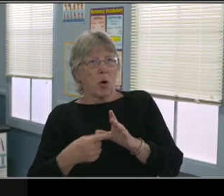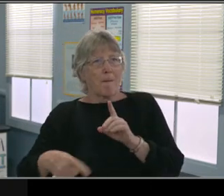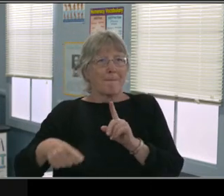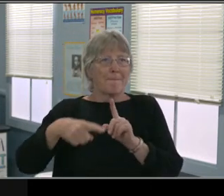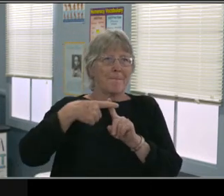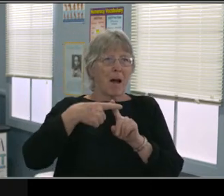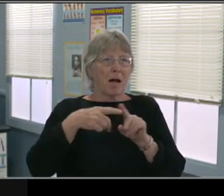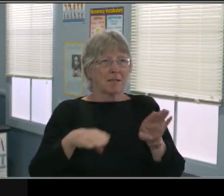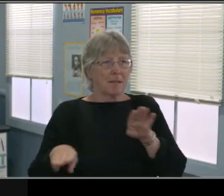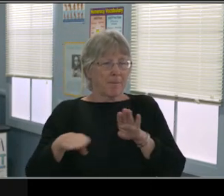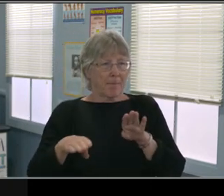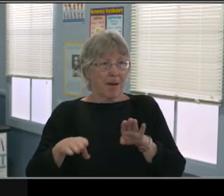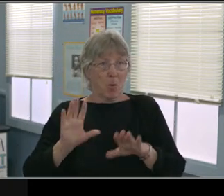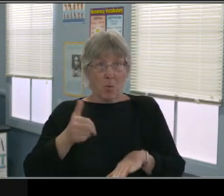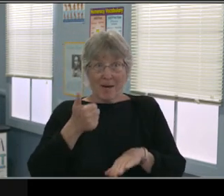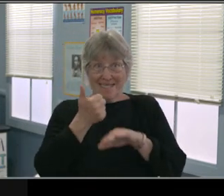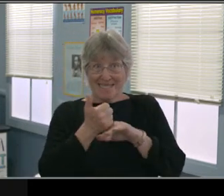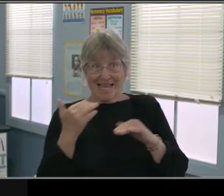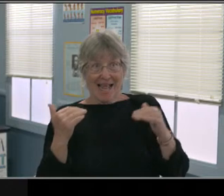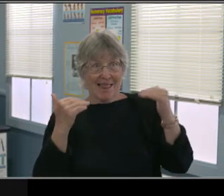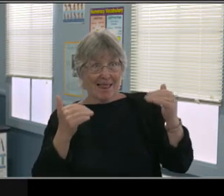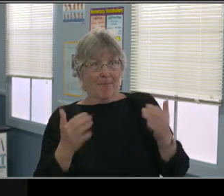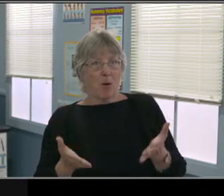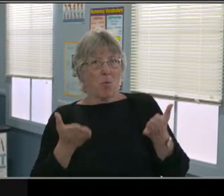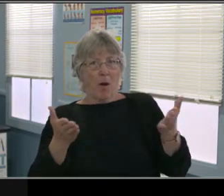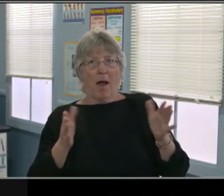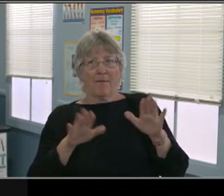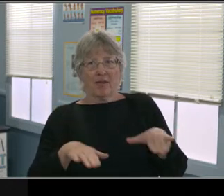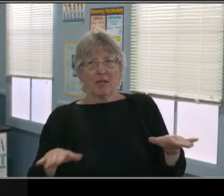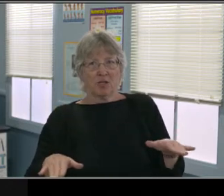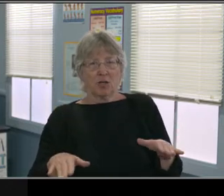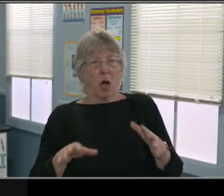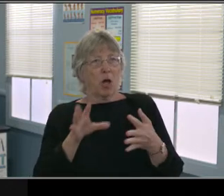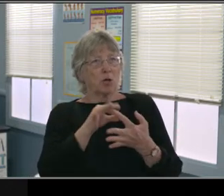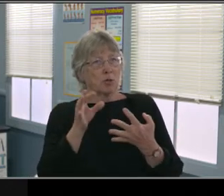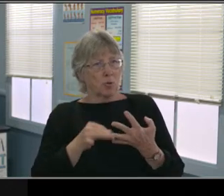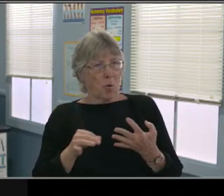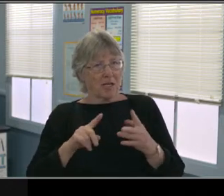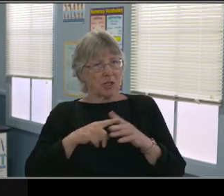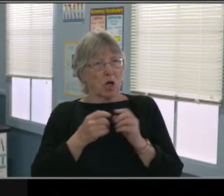But it's taken years and years and years, okay? Next slide, please.